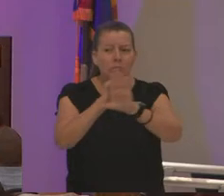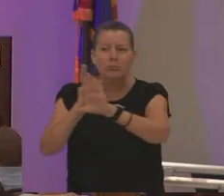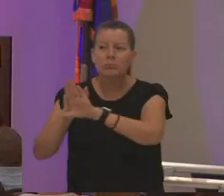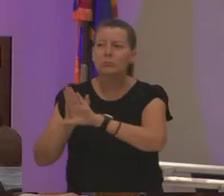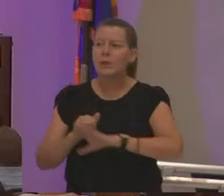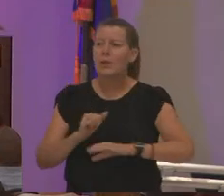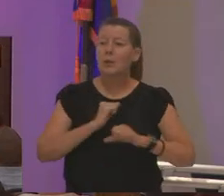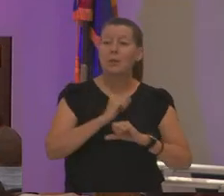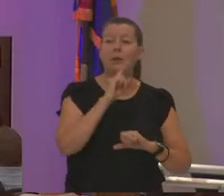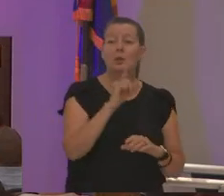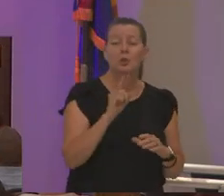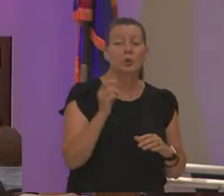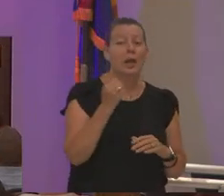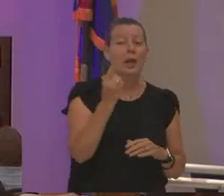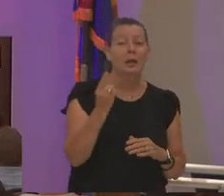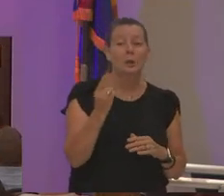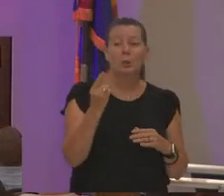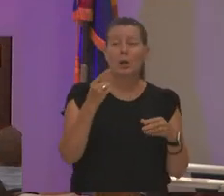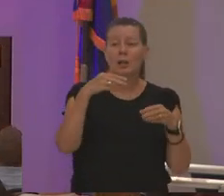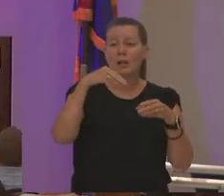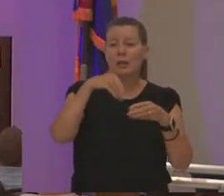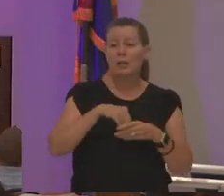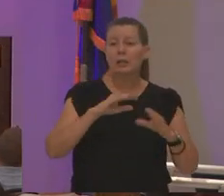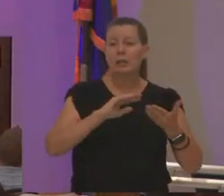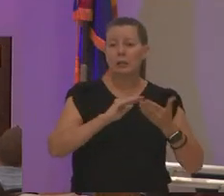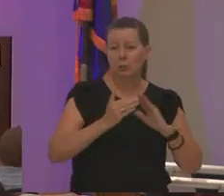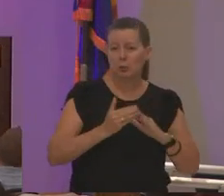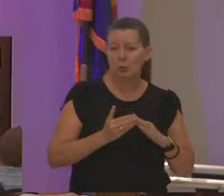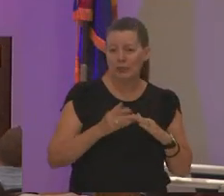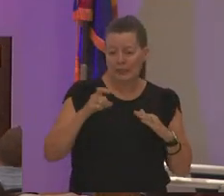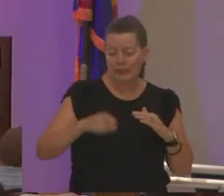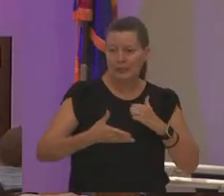sure that if anyone is in this community to help us and help our students and help our cause and